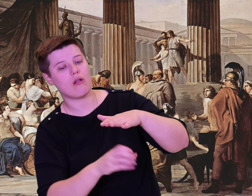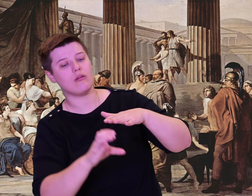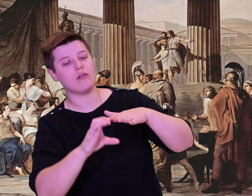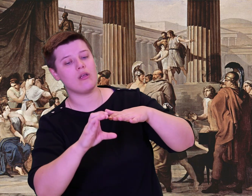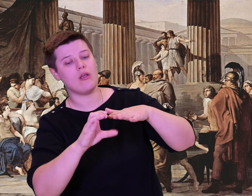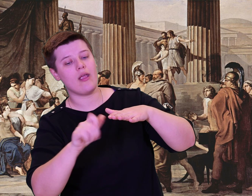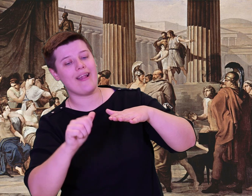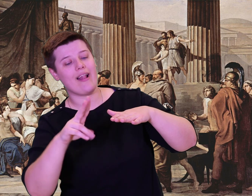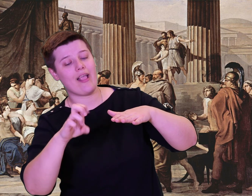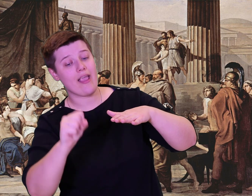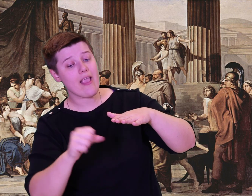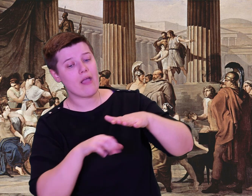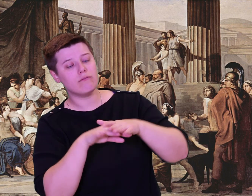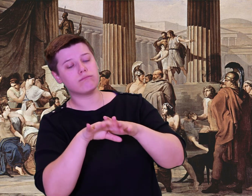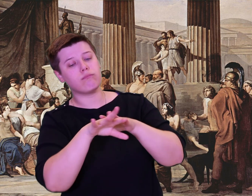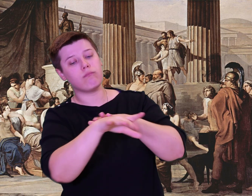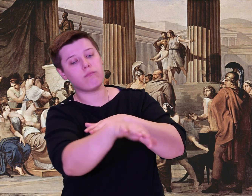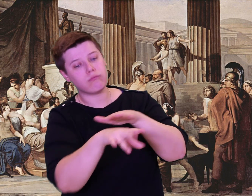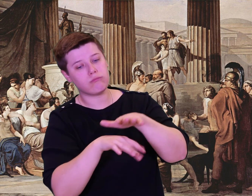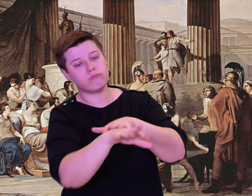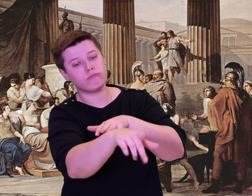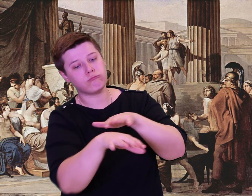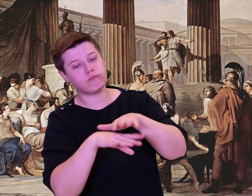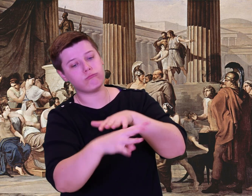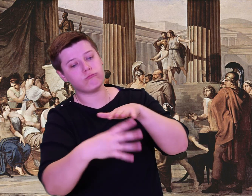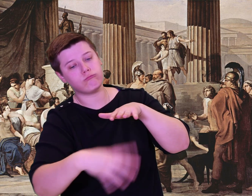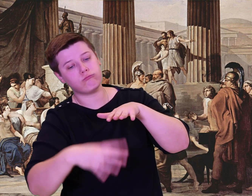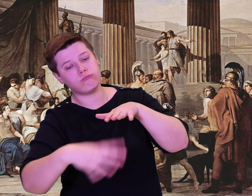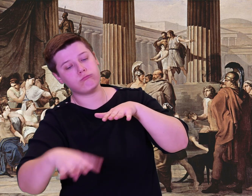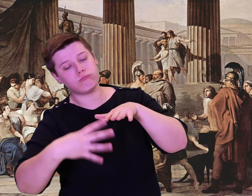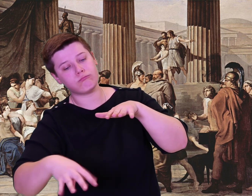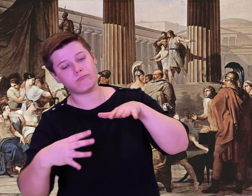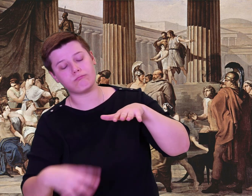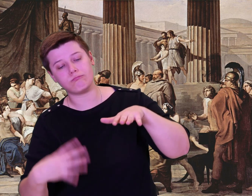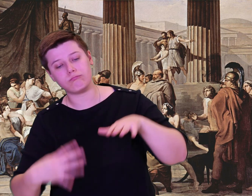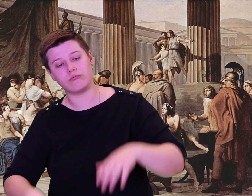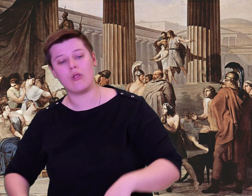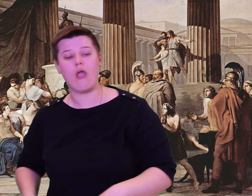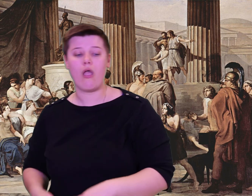could build boats to enable them to row across to other cities, as most people do,